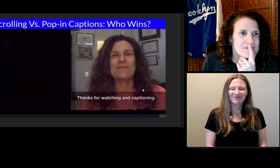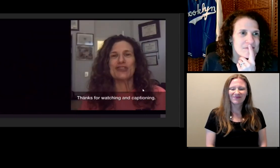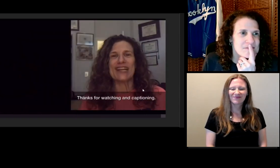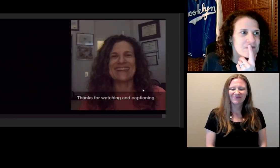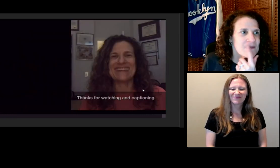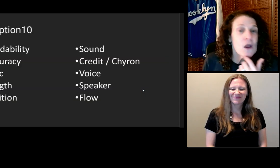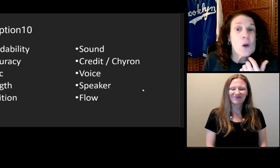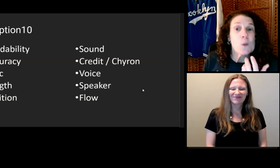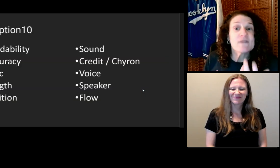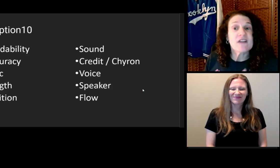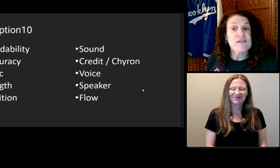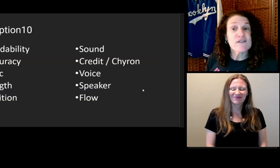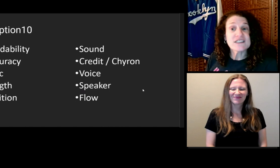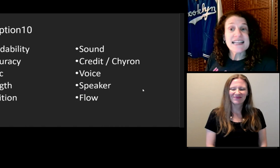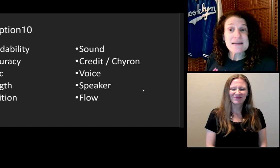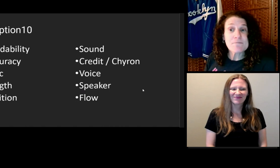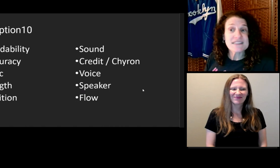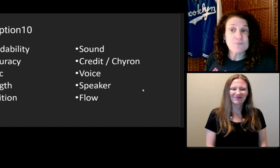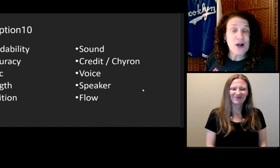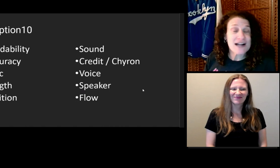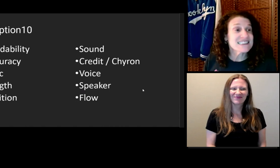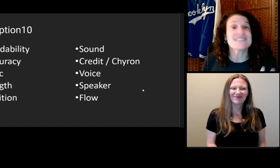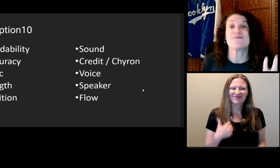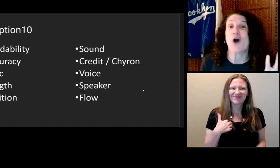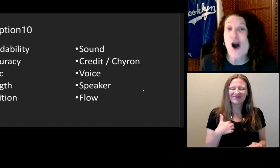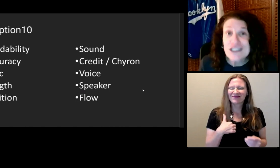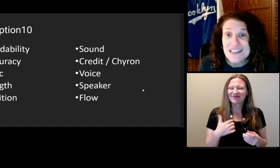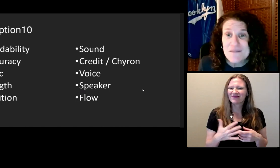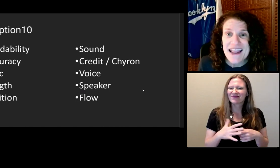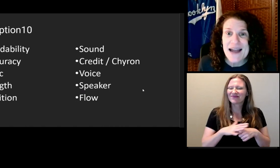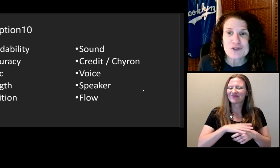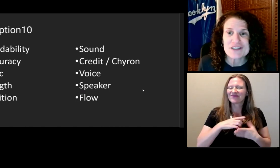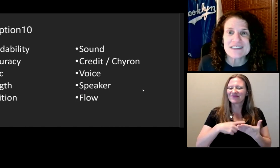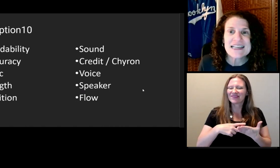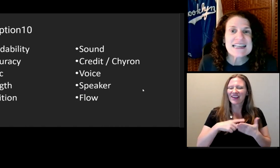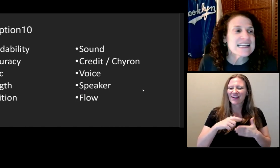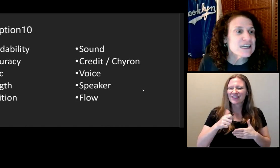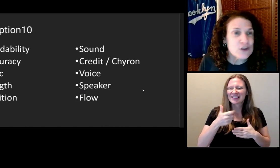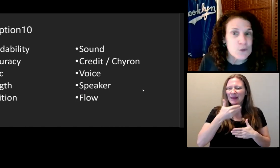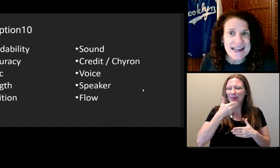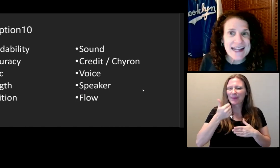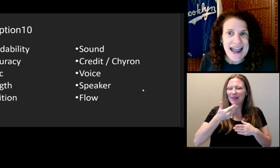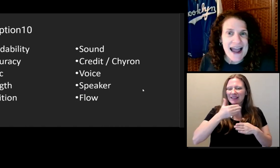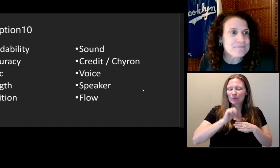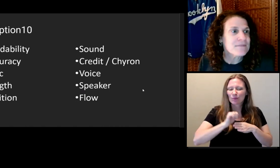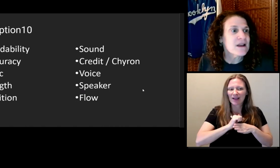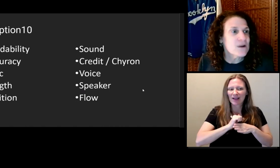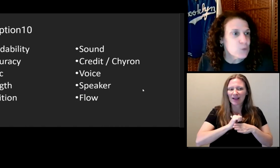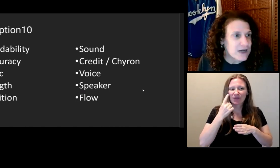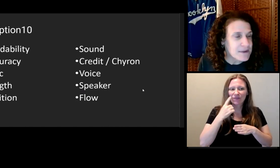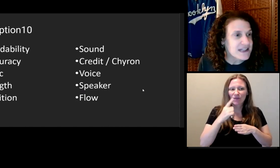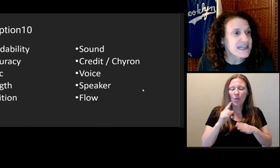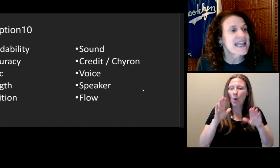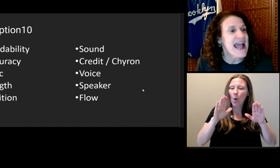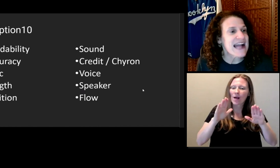We've covered the ten best practices for awesome captions. Here is a recap.